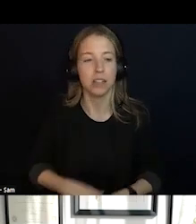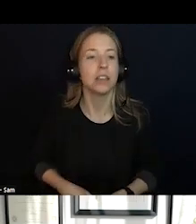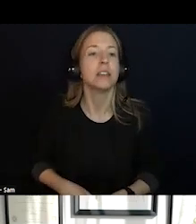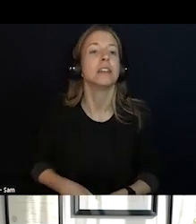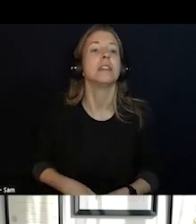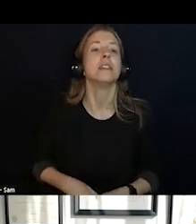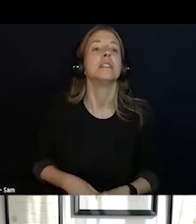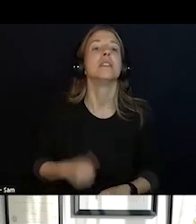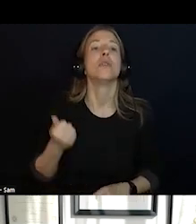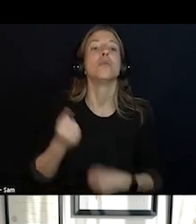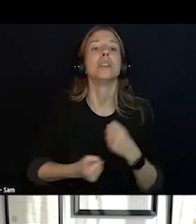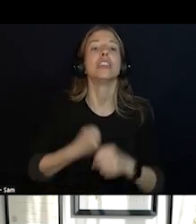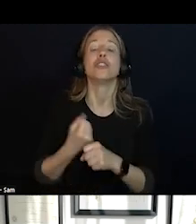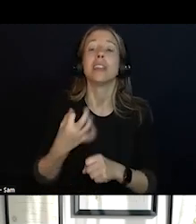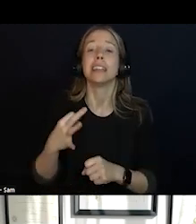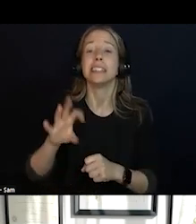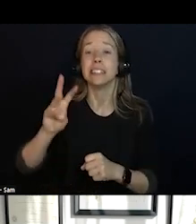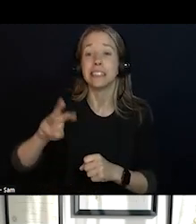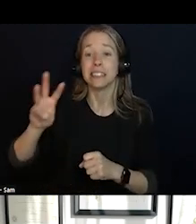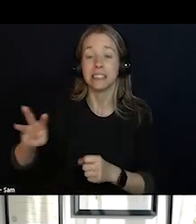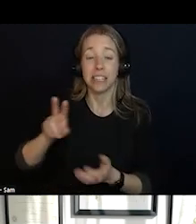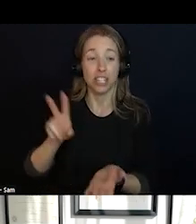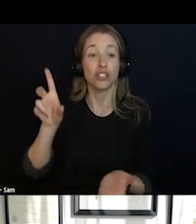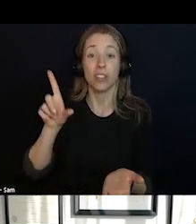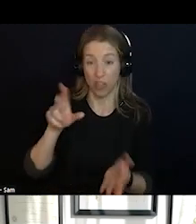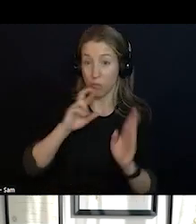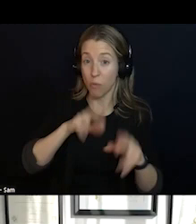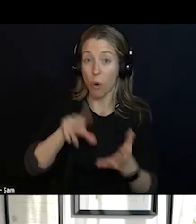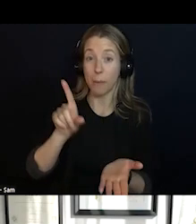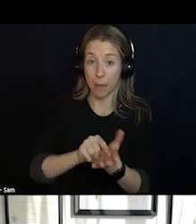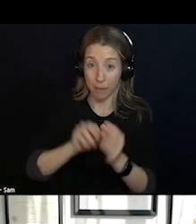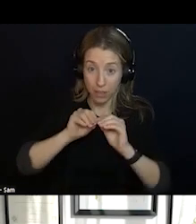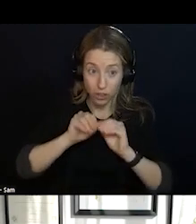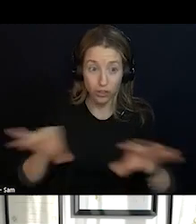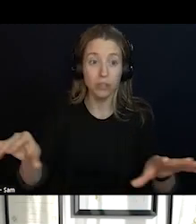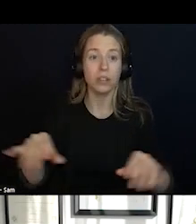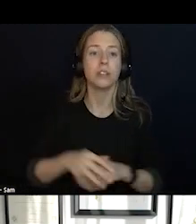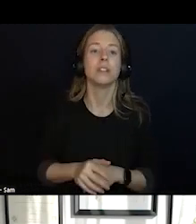THREE YEARS OF DEVELOPMENT. IT WAS A REPORT THAT WAS SPEARHEADED BY MANY COUNSELS.